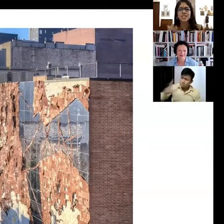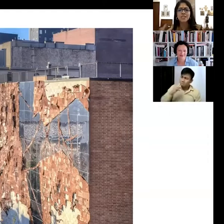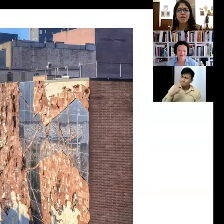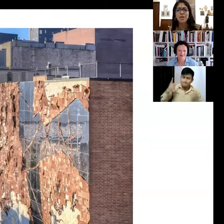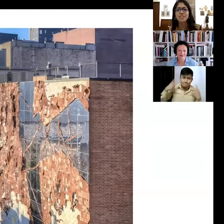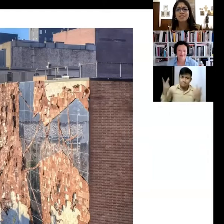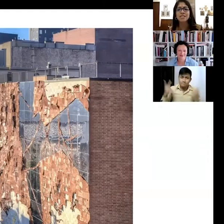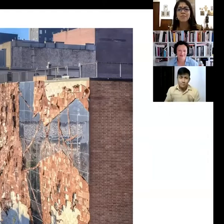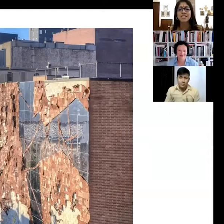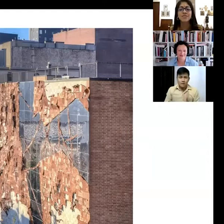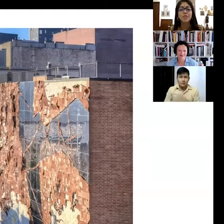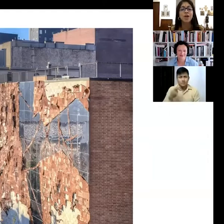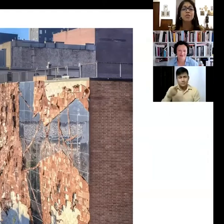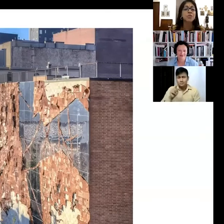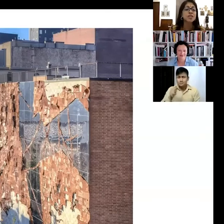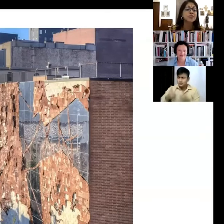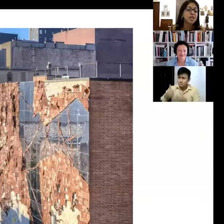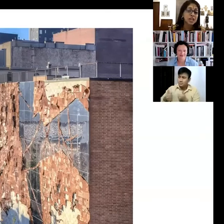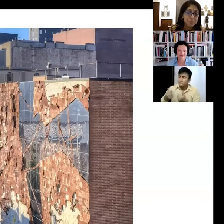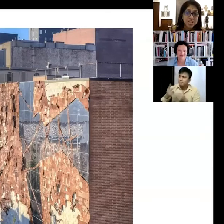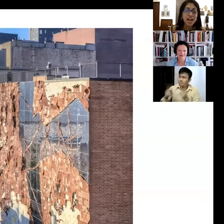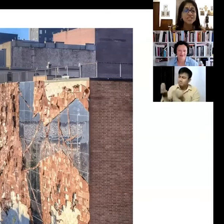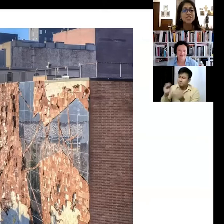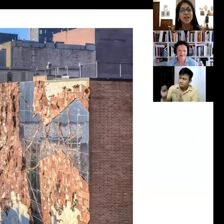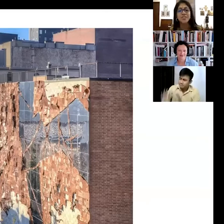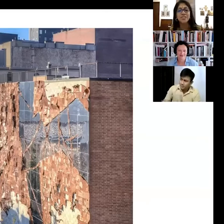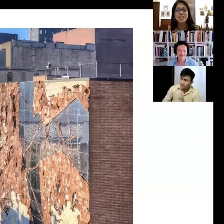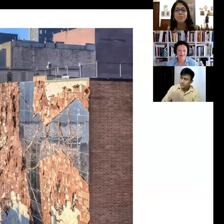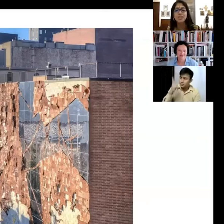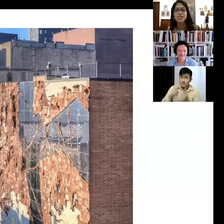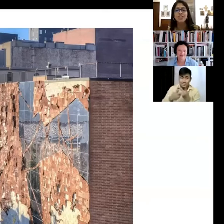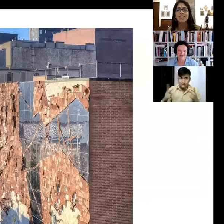experimental space that foregrounds the work of emerging artists rather than established